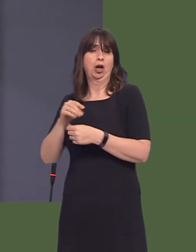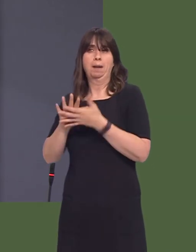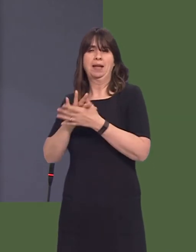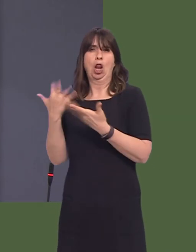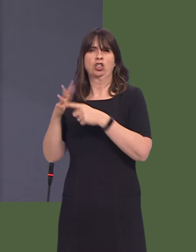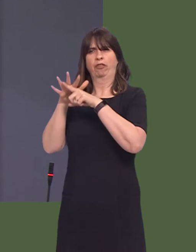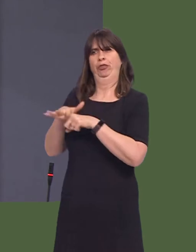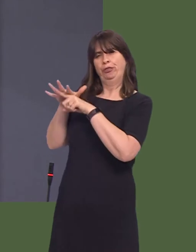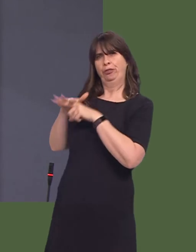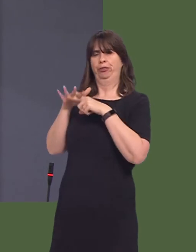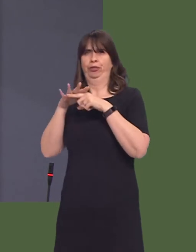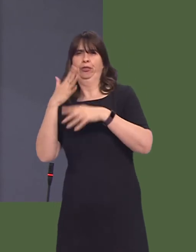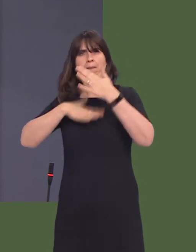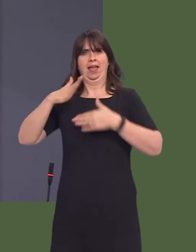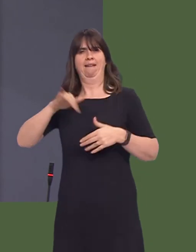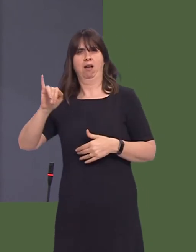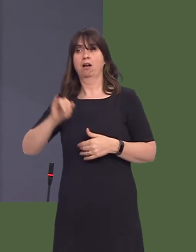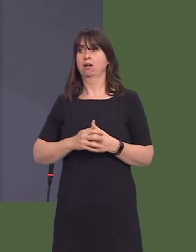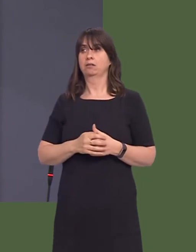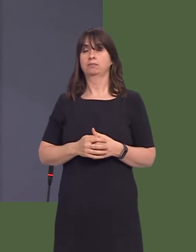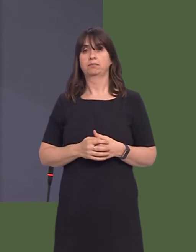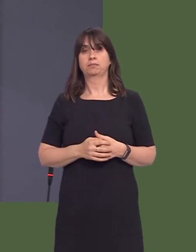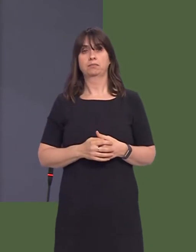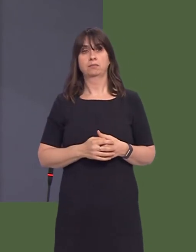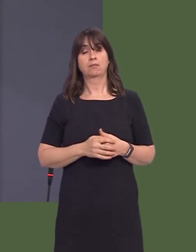Now, I agree, and I see what has been said with regard to the Hamilton report, but do